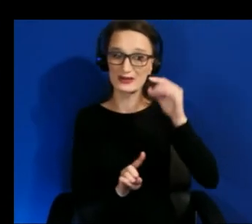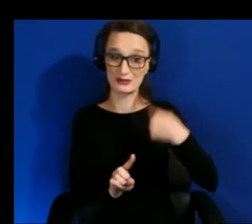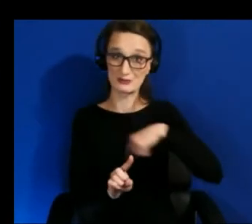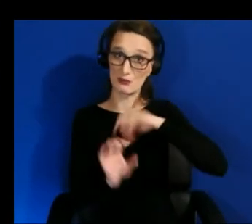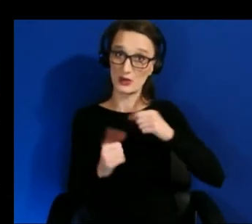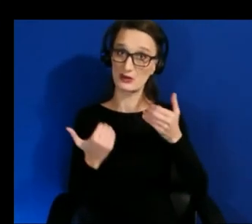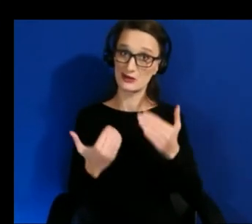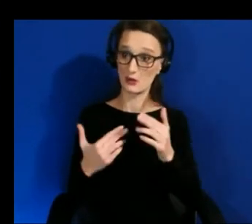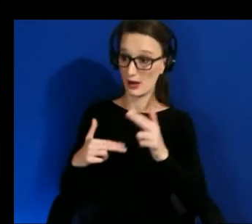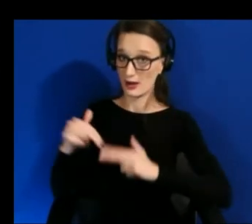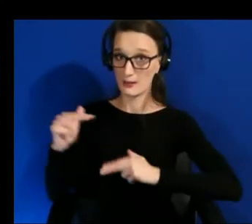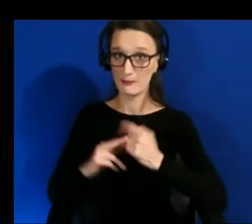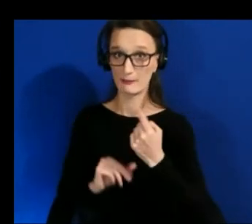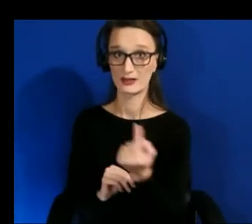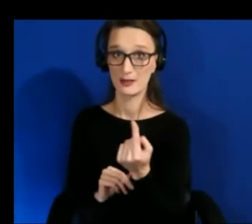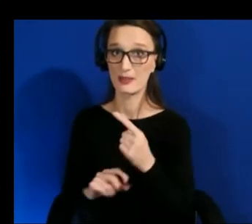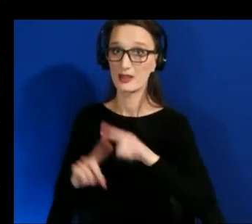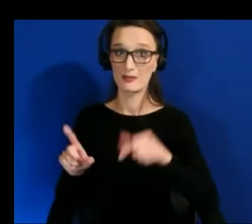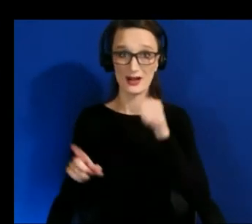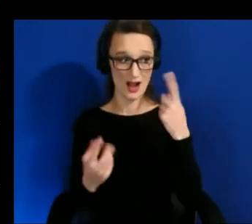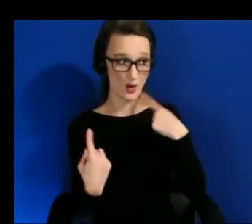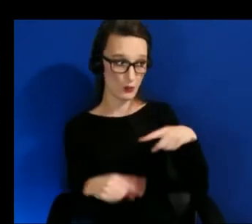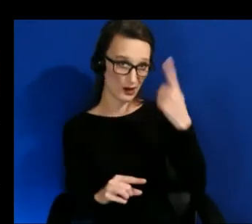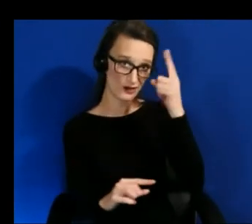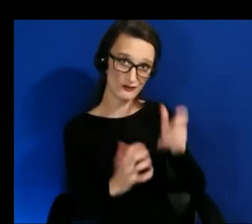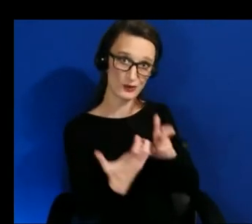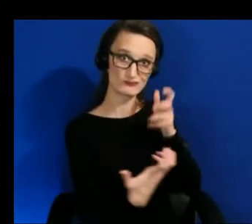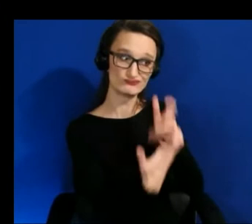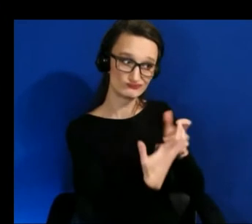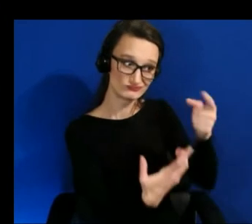intending it to work for you know because they don't have the opportunity to actually try it it